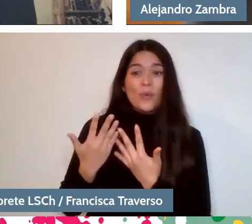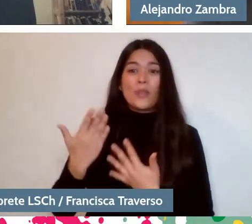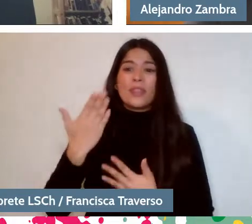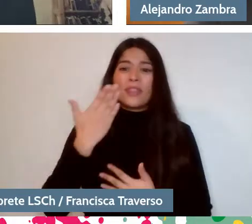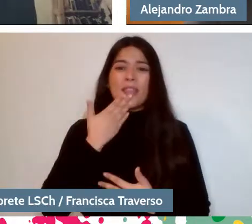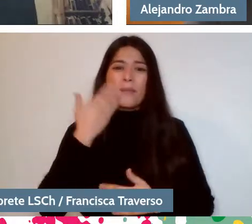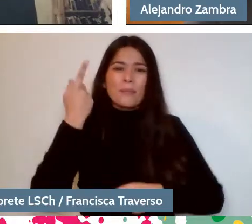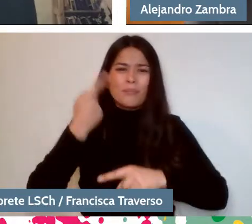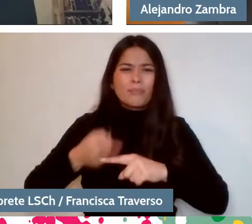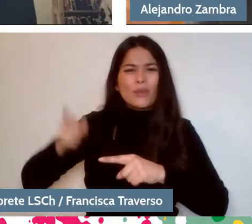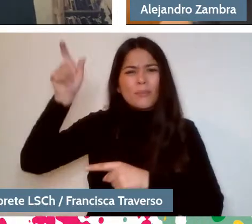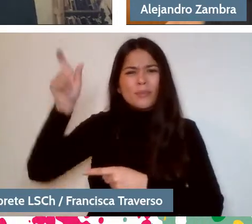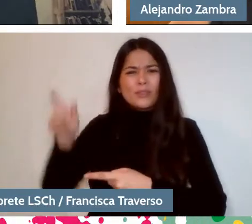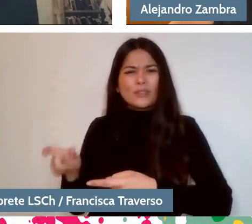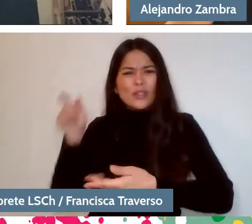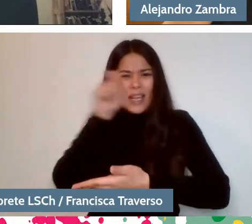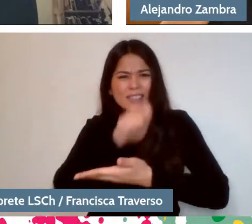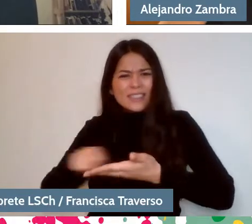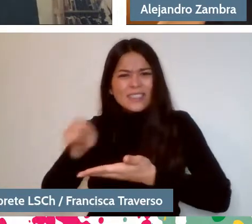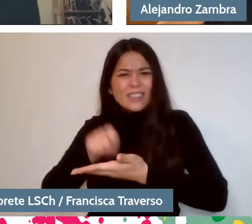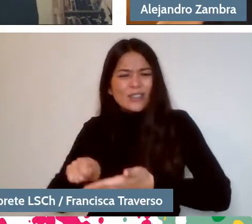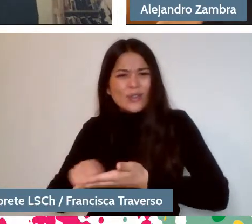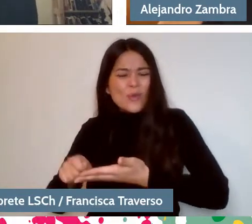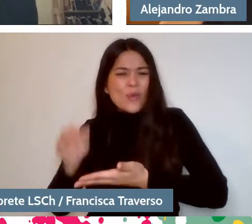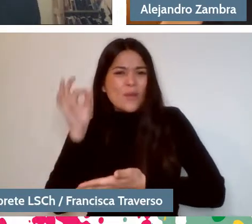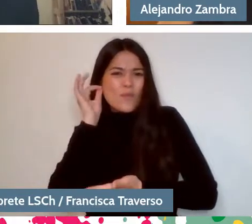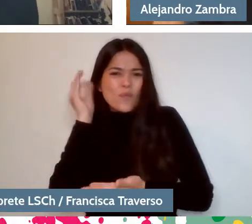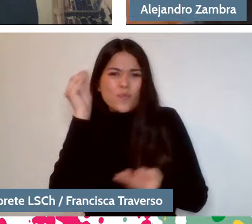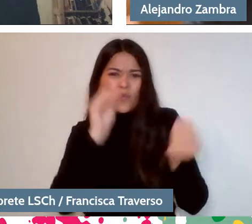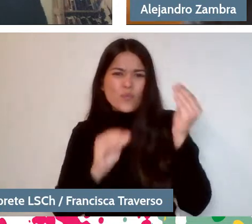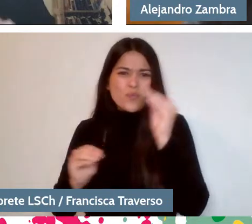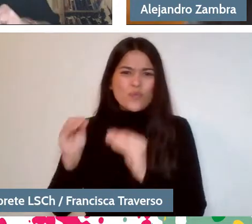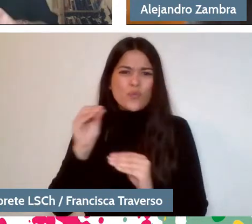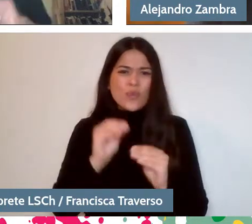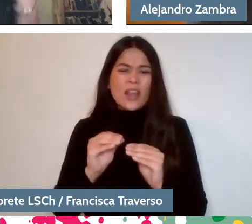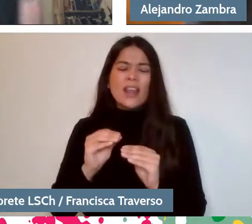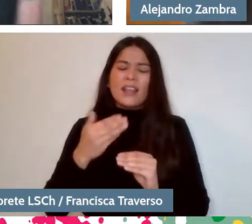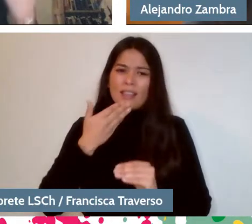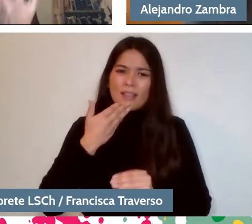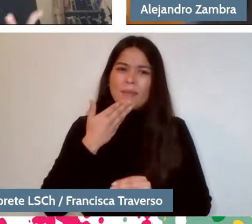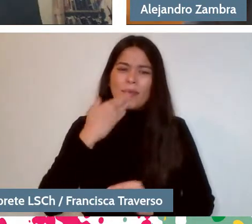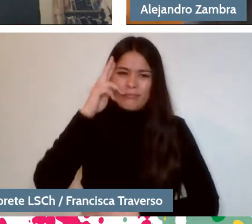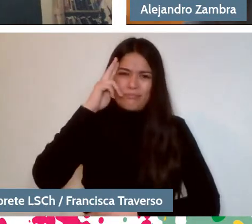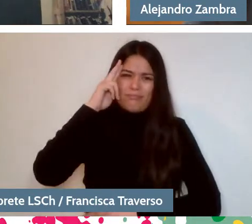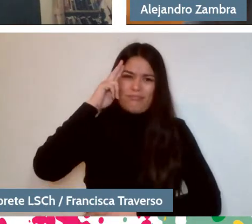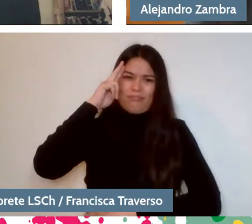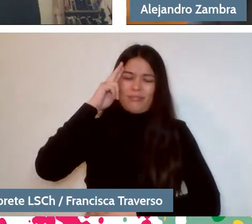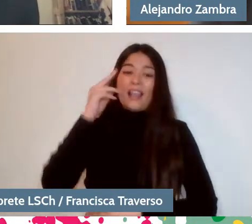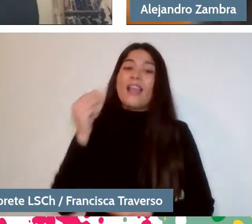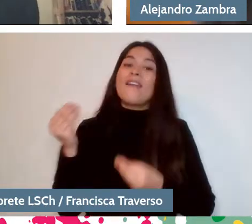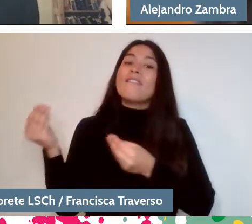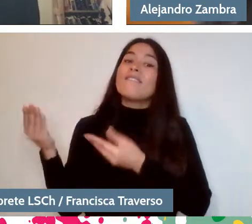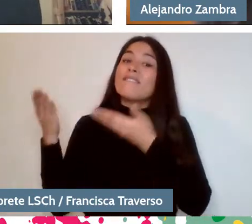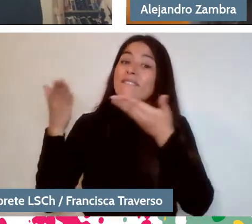A writer who always comes back. Welcome, Alejandro, to this conversion.